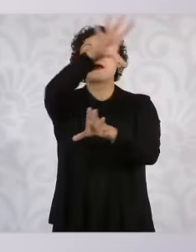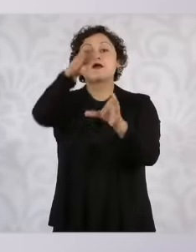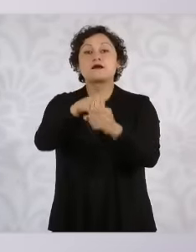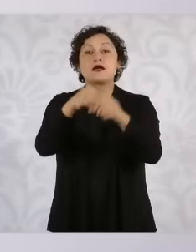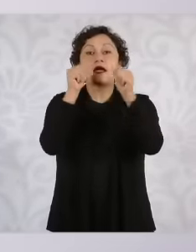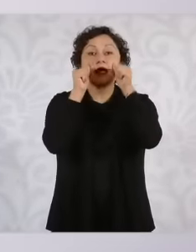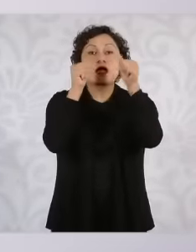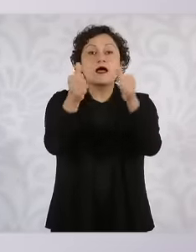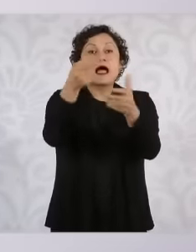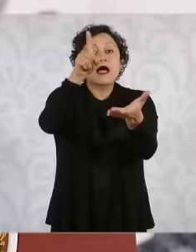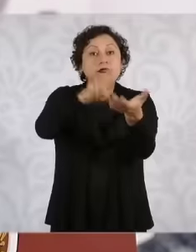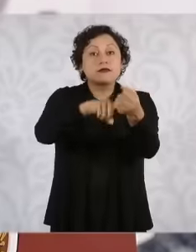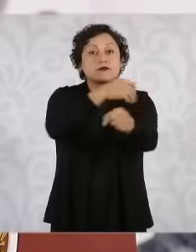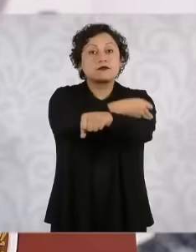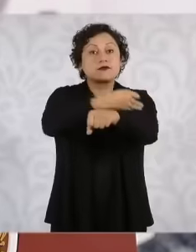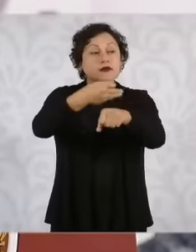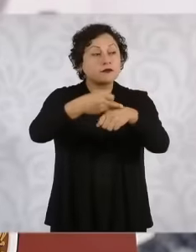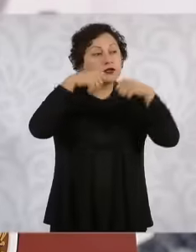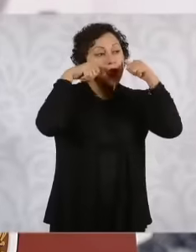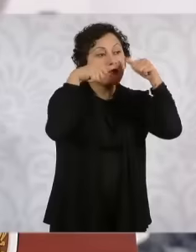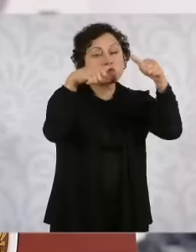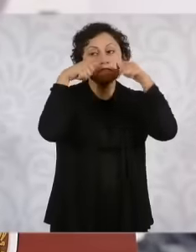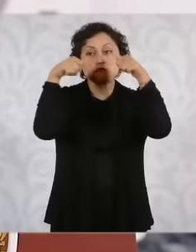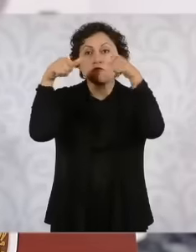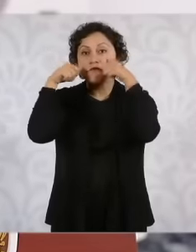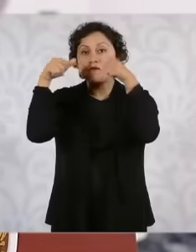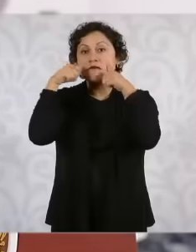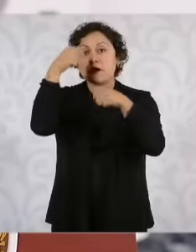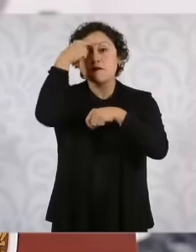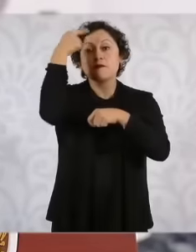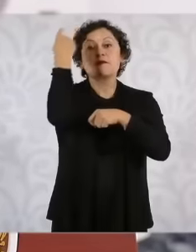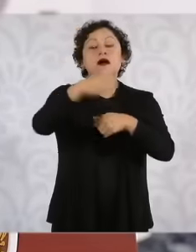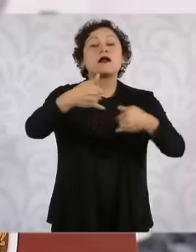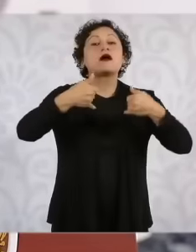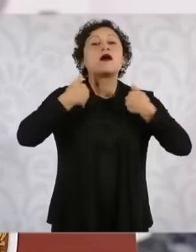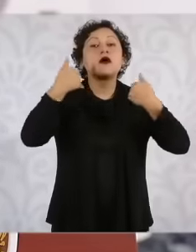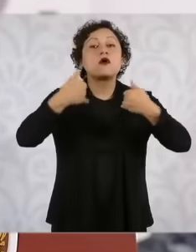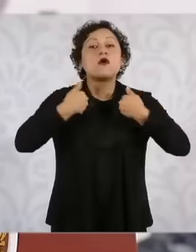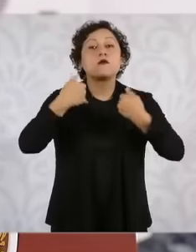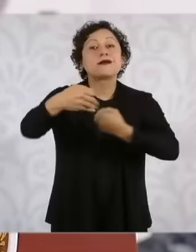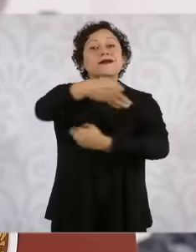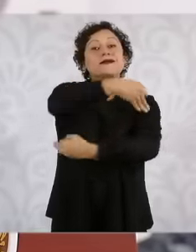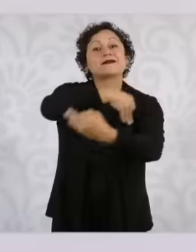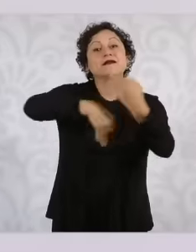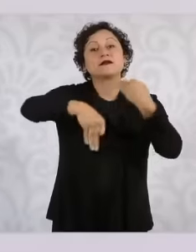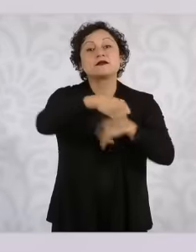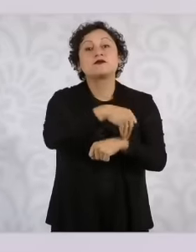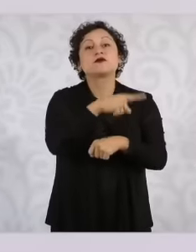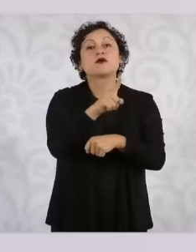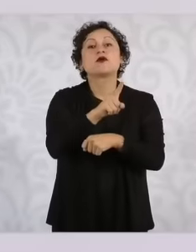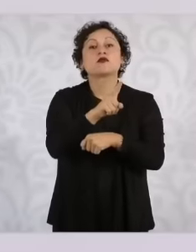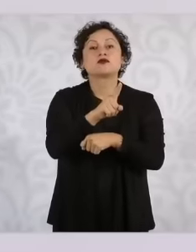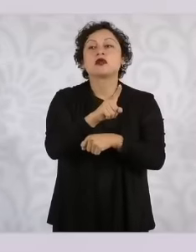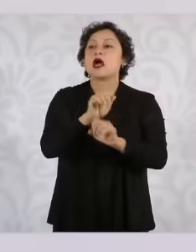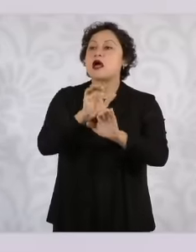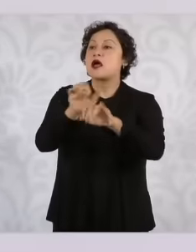and prevent young people from joining a criminal group. they stay